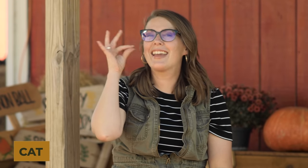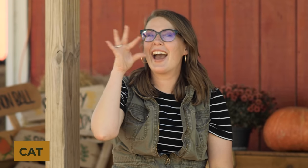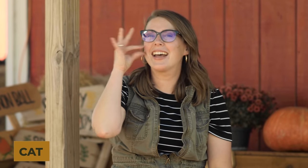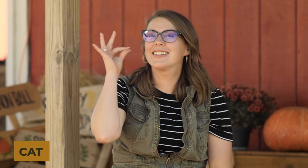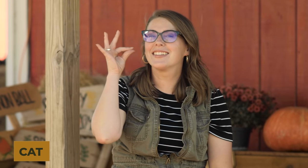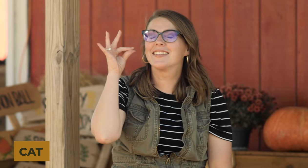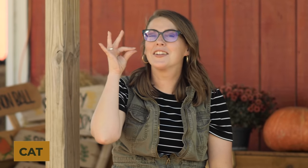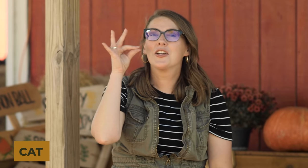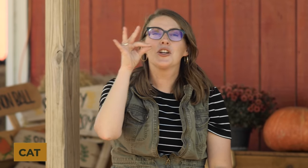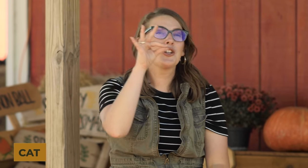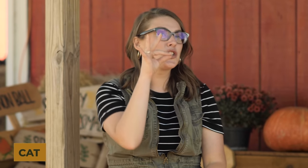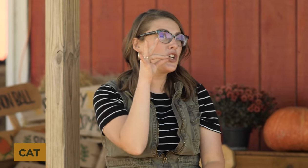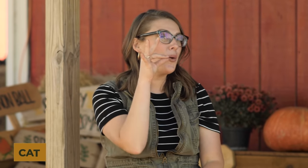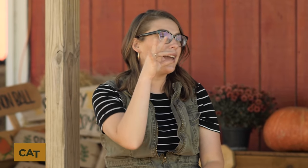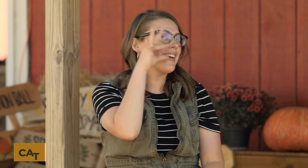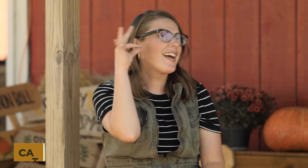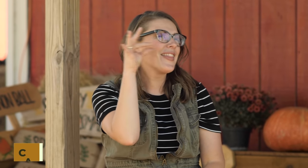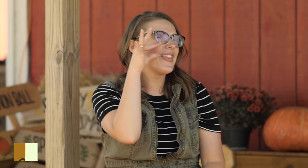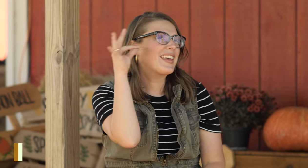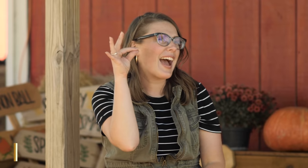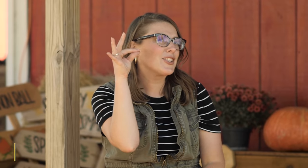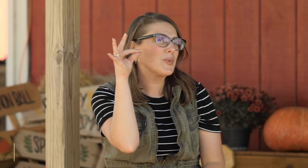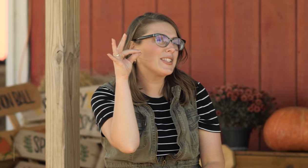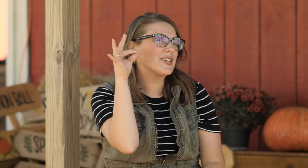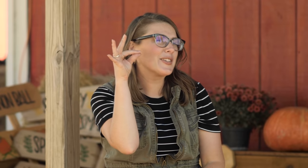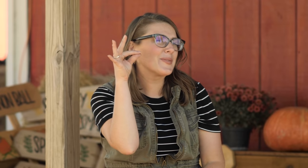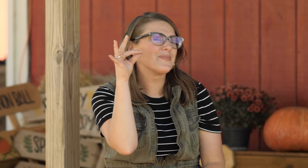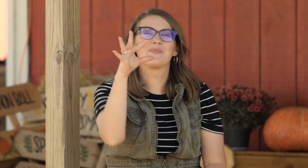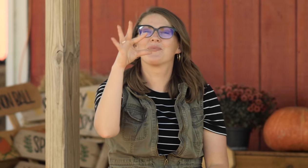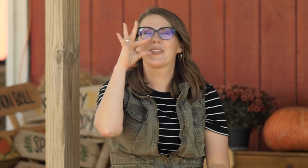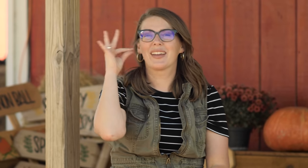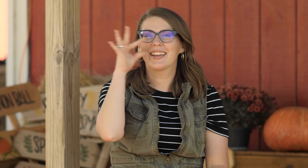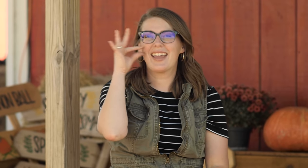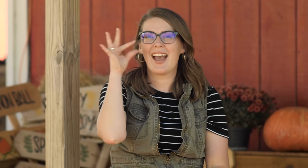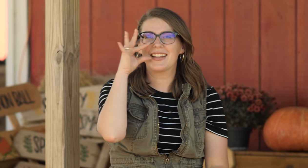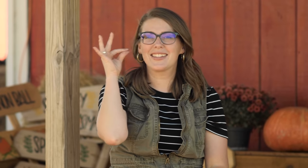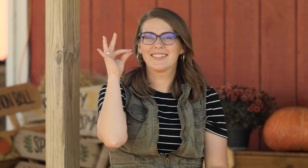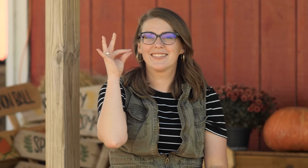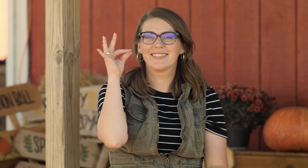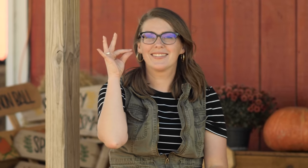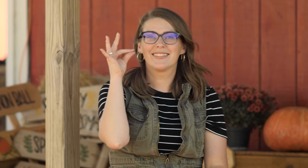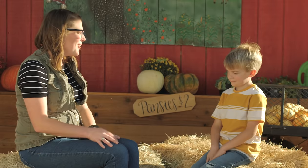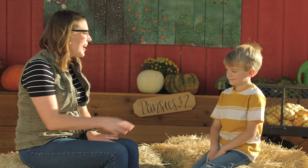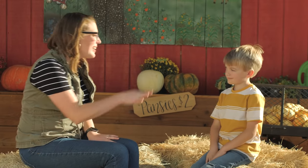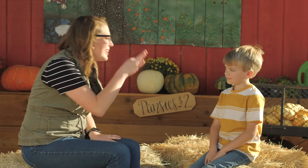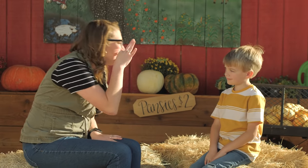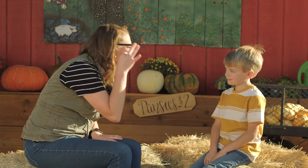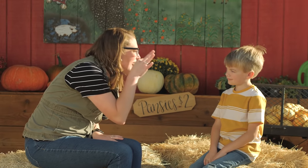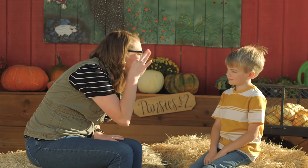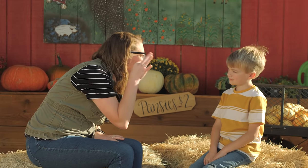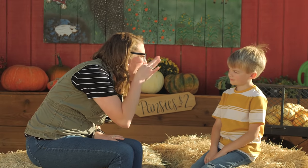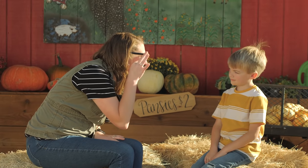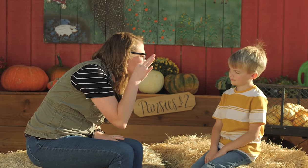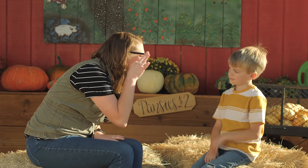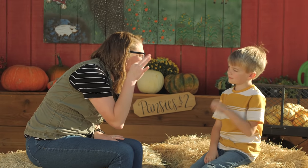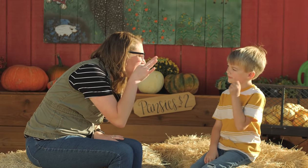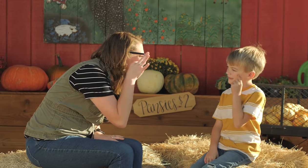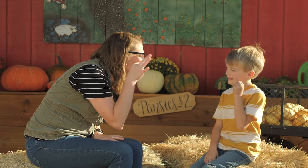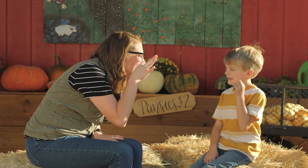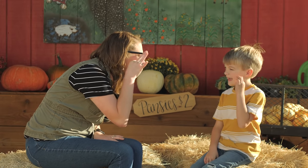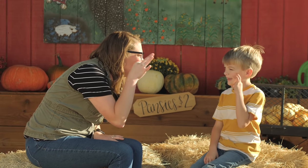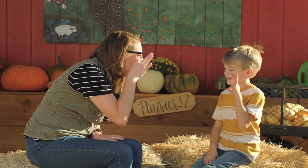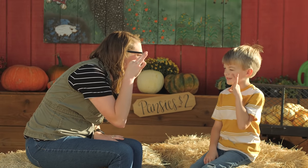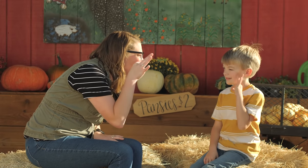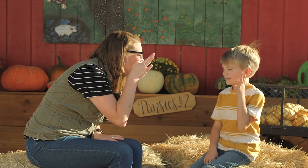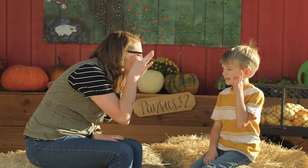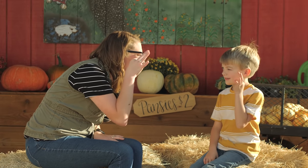cat', you're showing the cat's whiskers, 'cat'. Alright, can you sign cat? Cat. Oh,